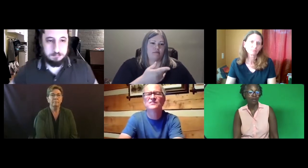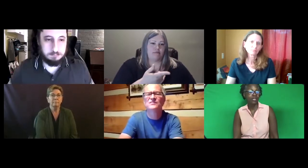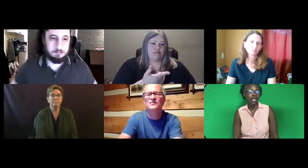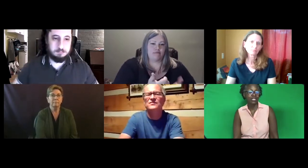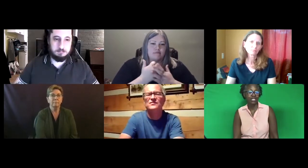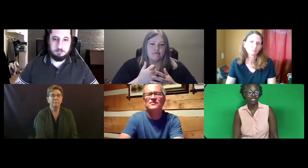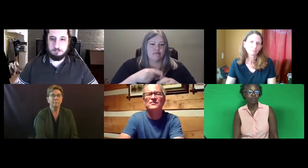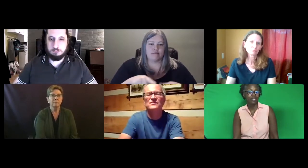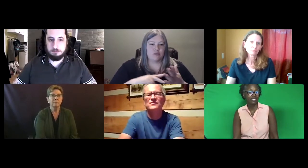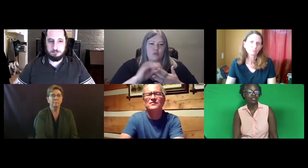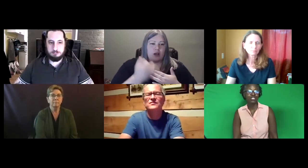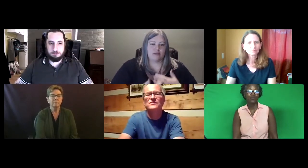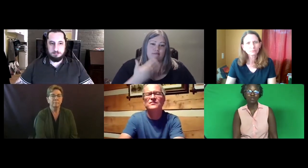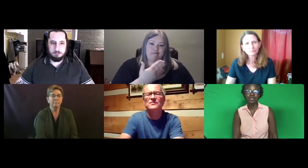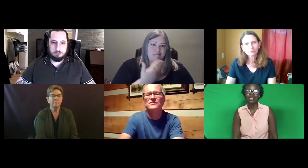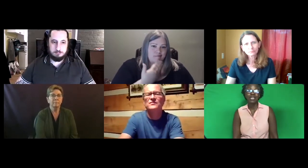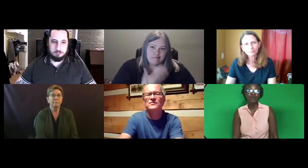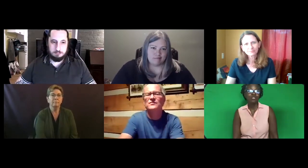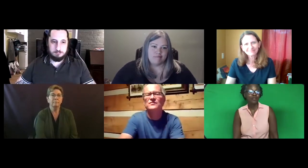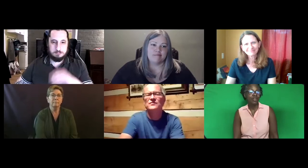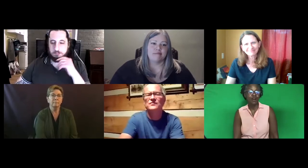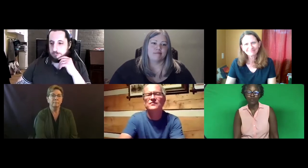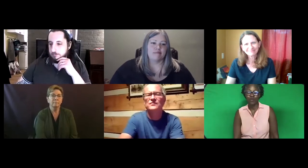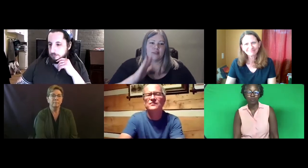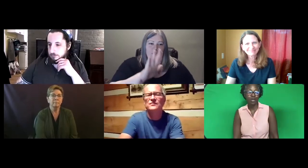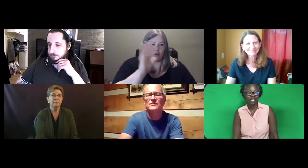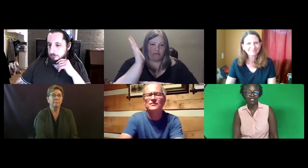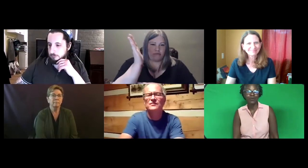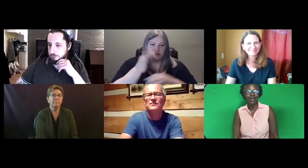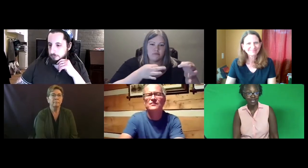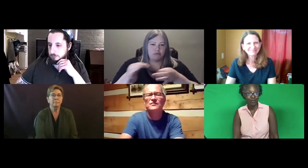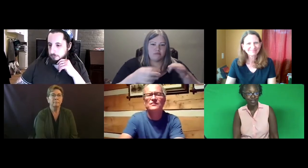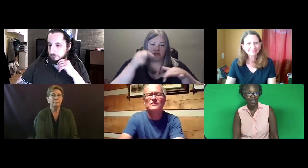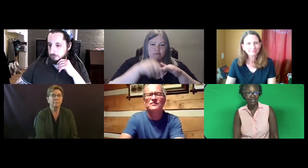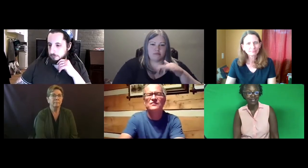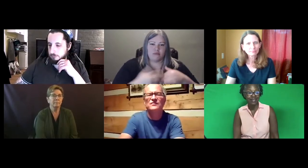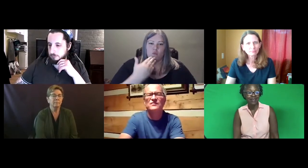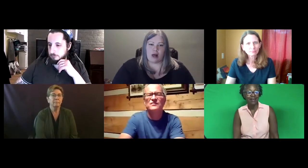knowledge and experience that you shared with me was very helpful for the project. So I thank you for that.